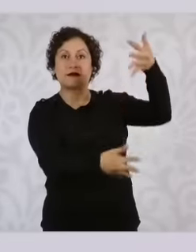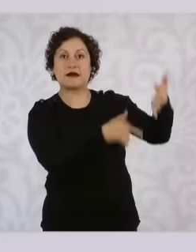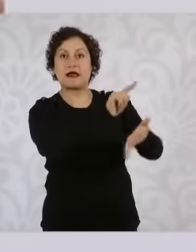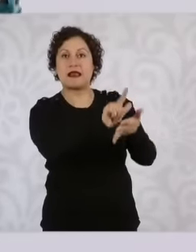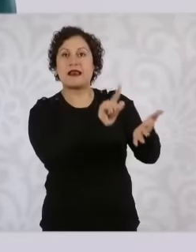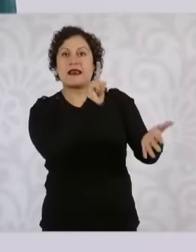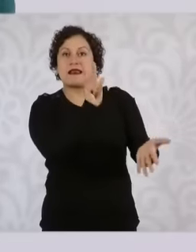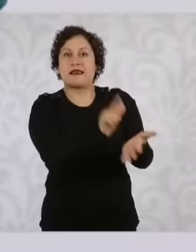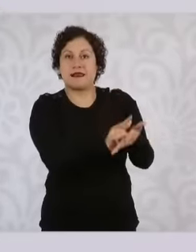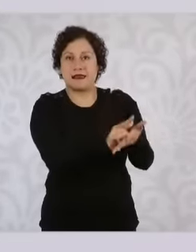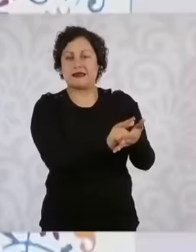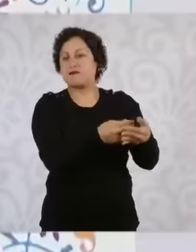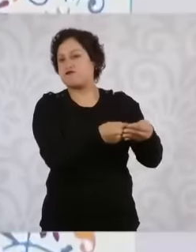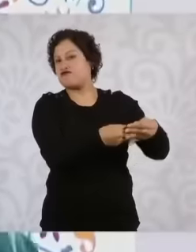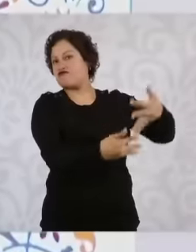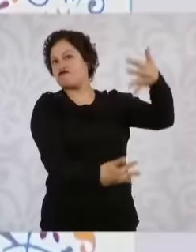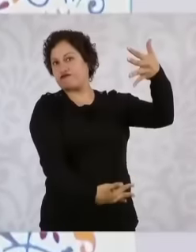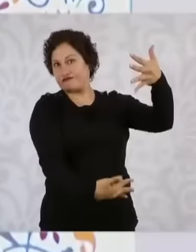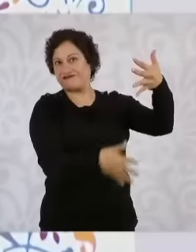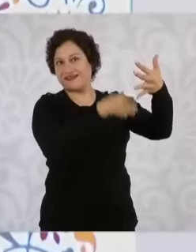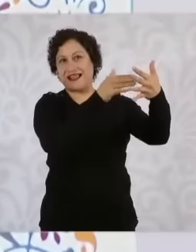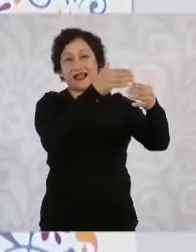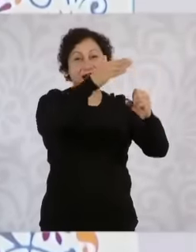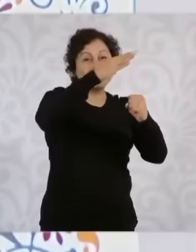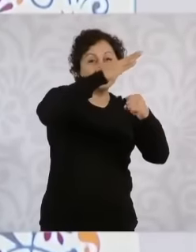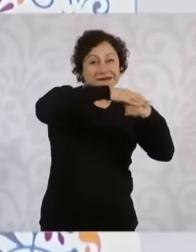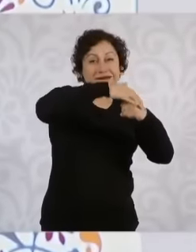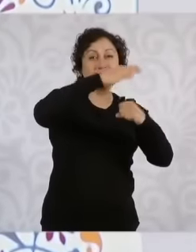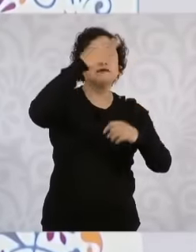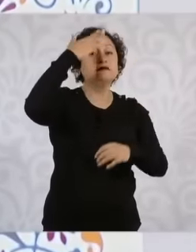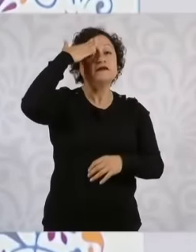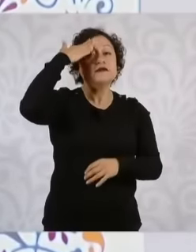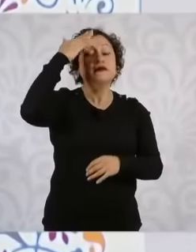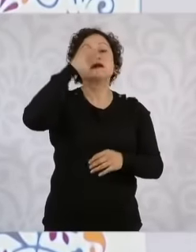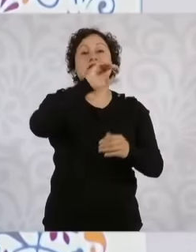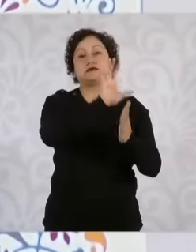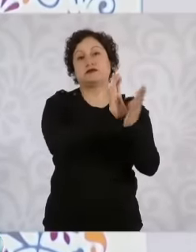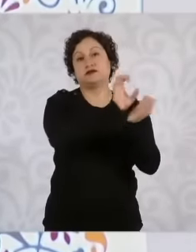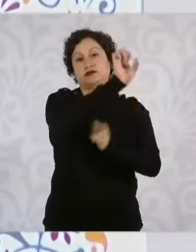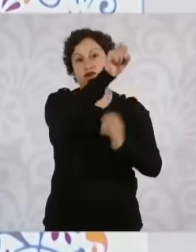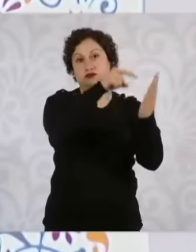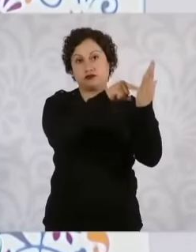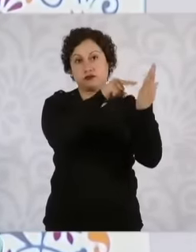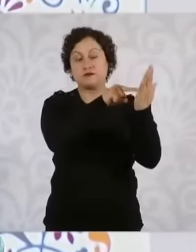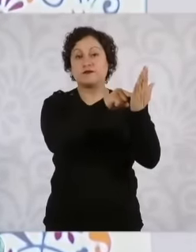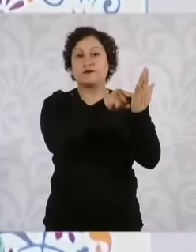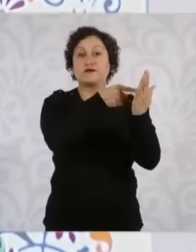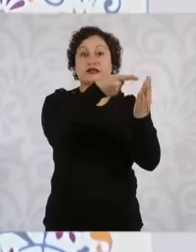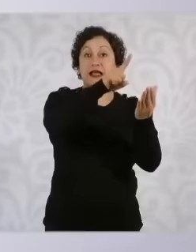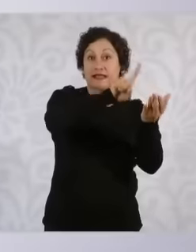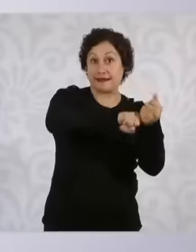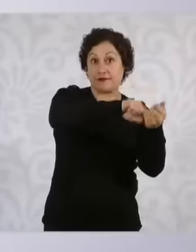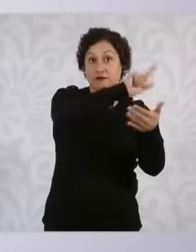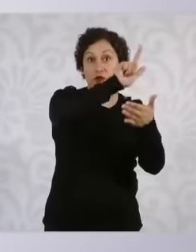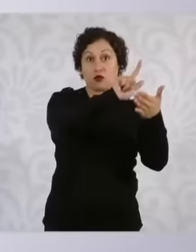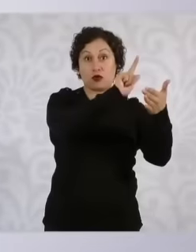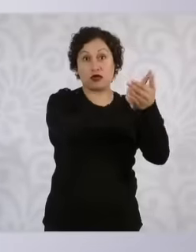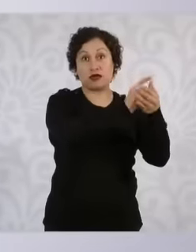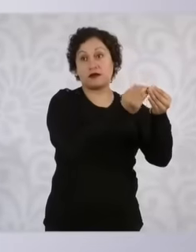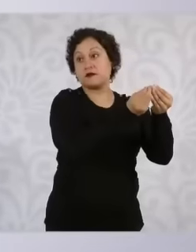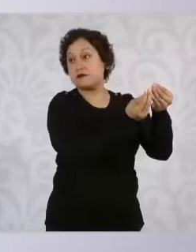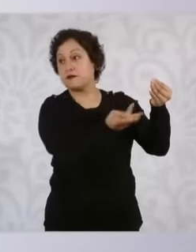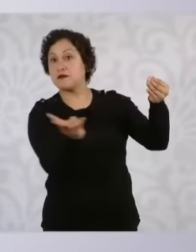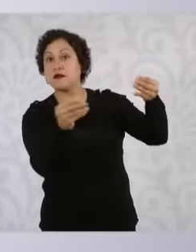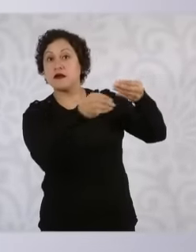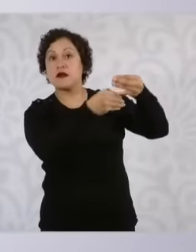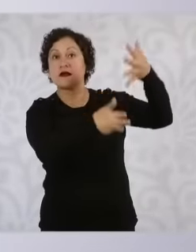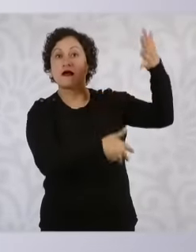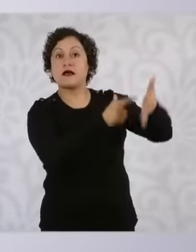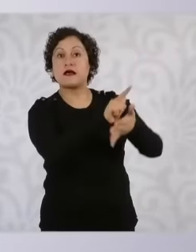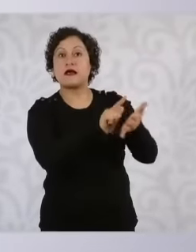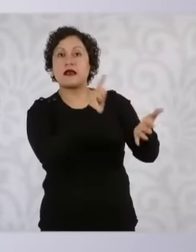. So when there is already a modification to the Constitution and the protections no longer have effect,